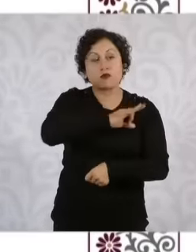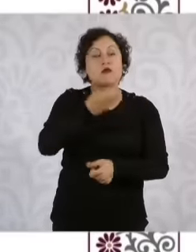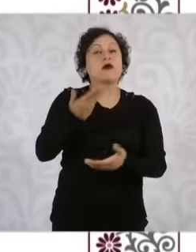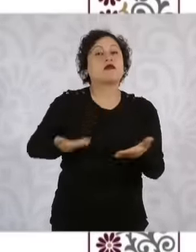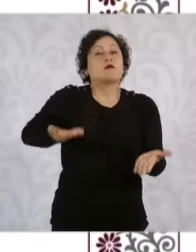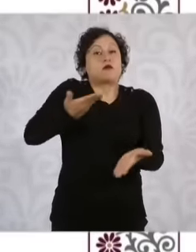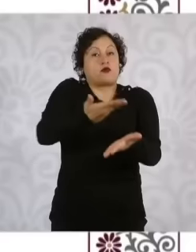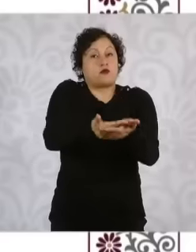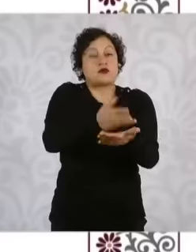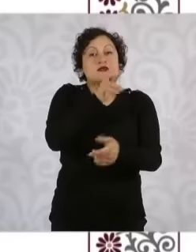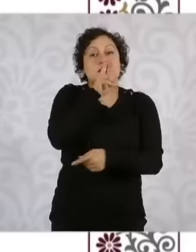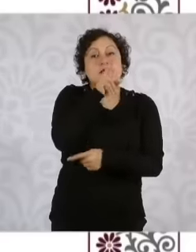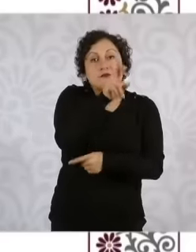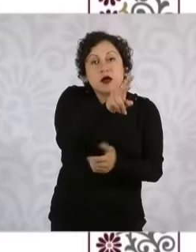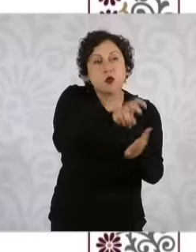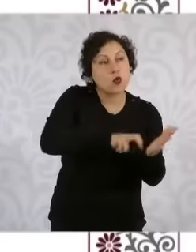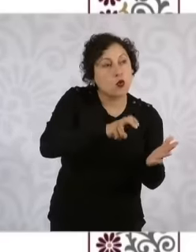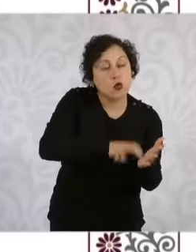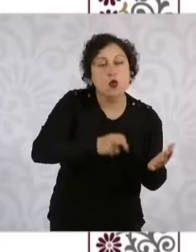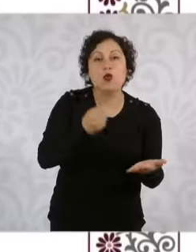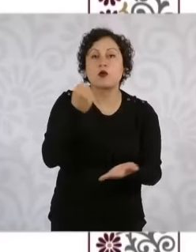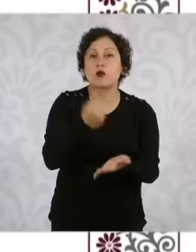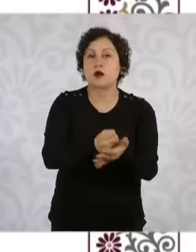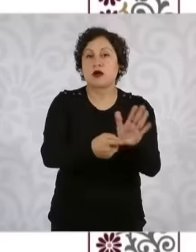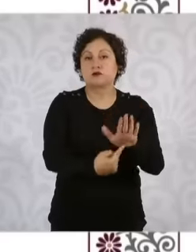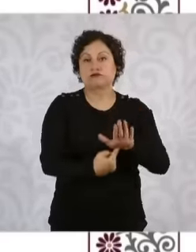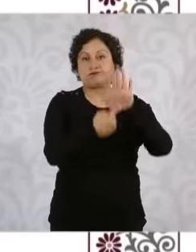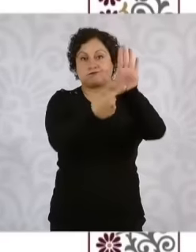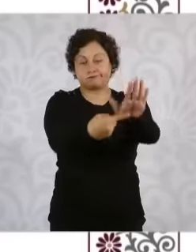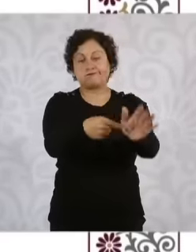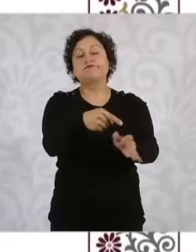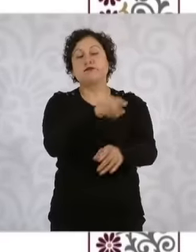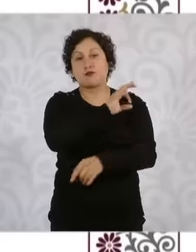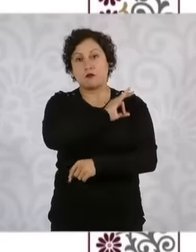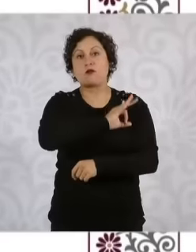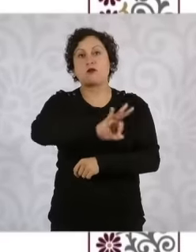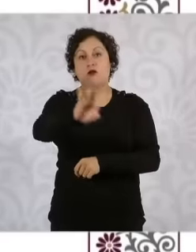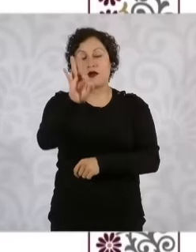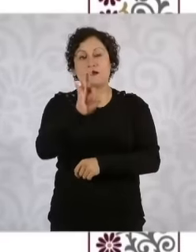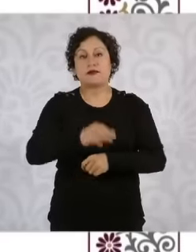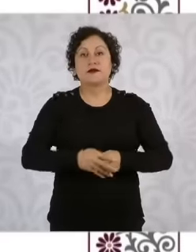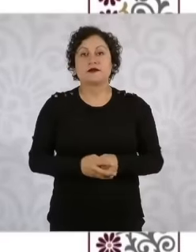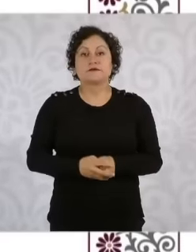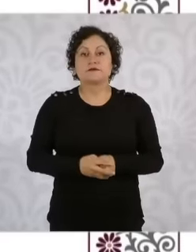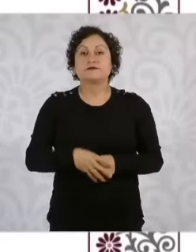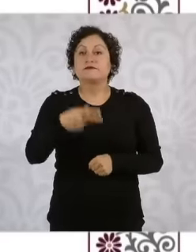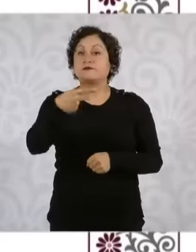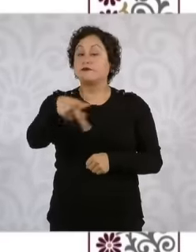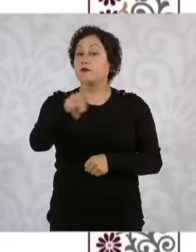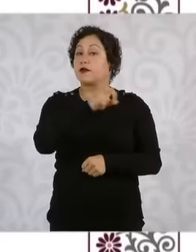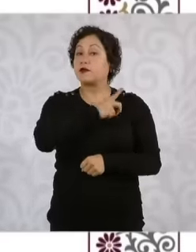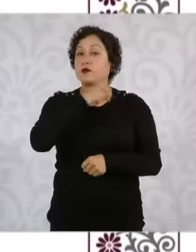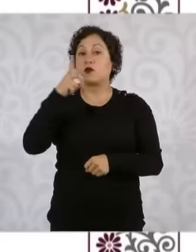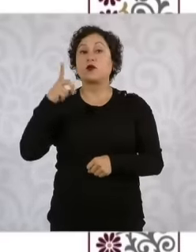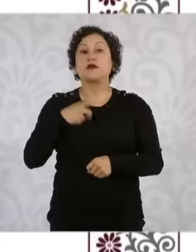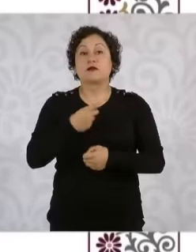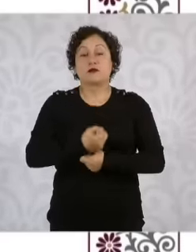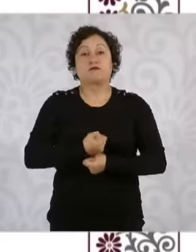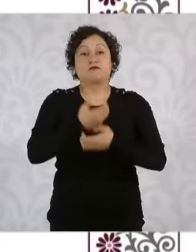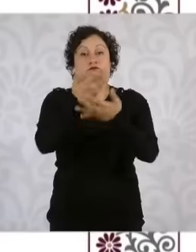for improvement or any other manifestation protected under the right of freedom of expression.